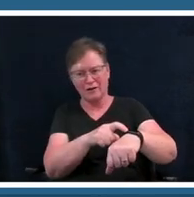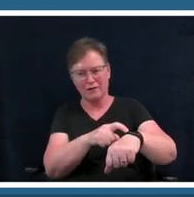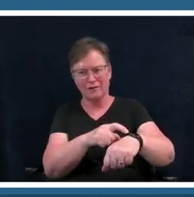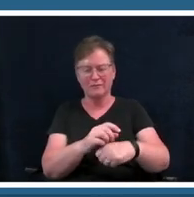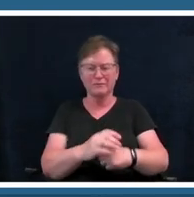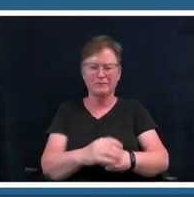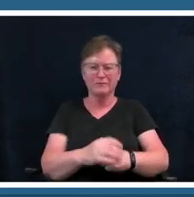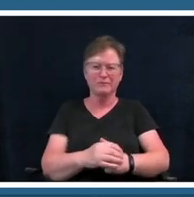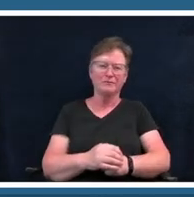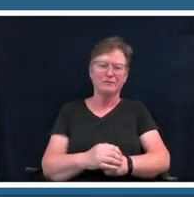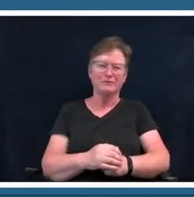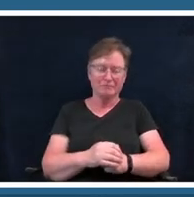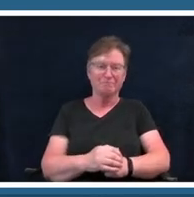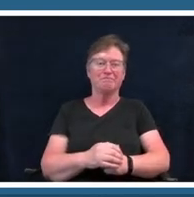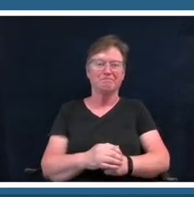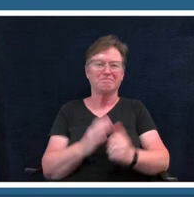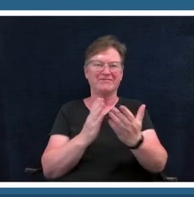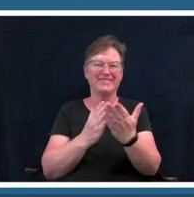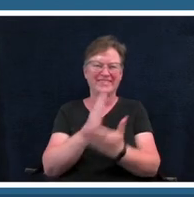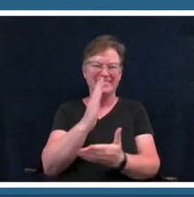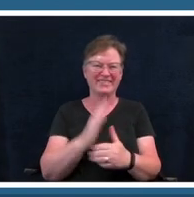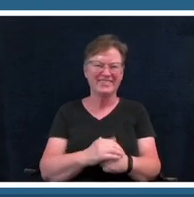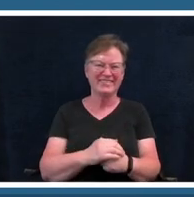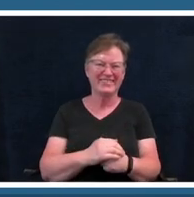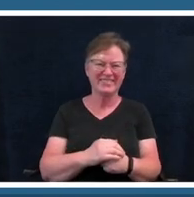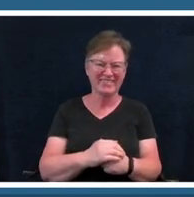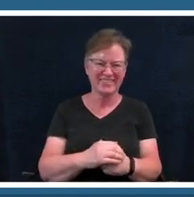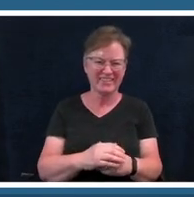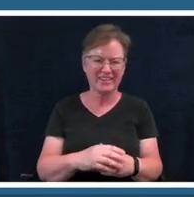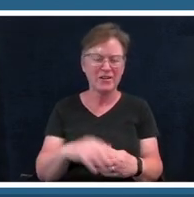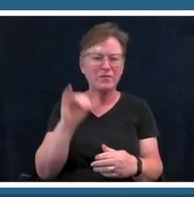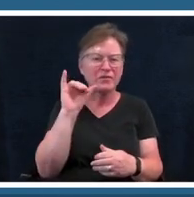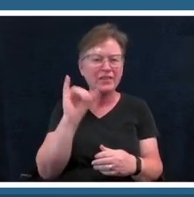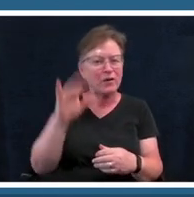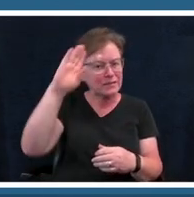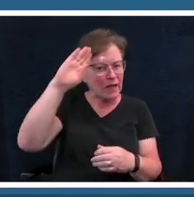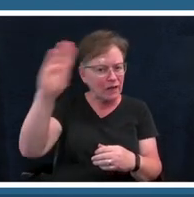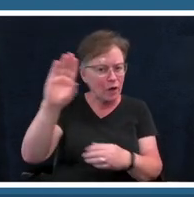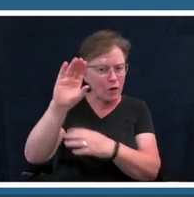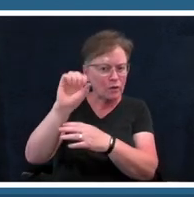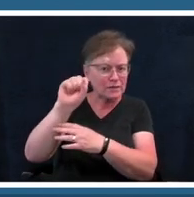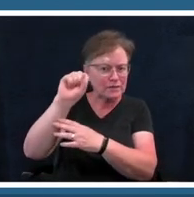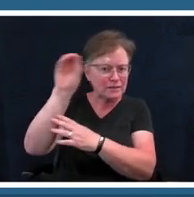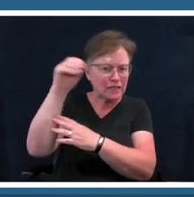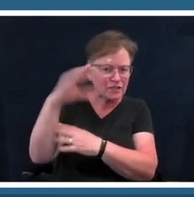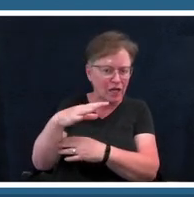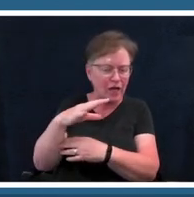all right great so that was hello